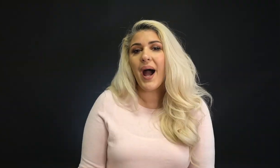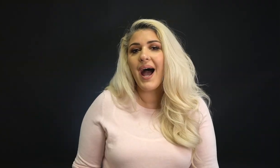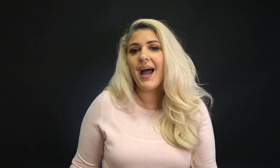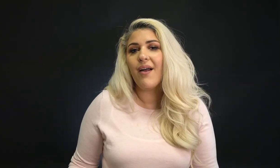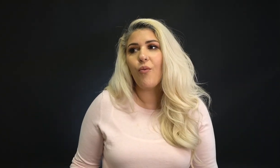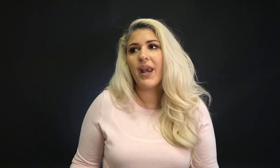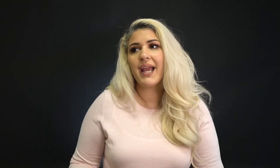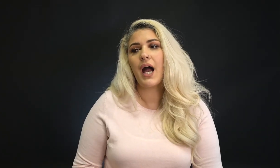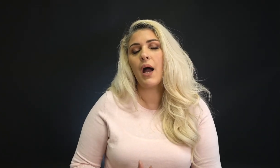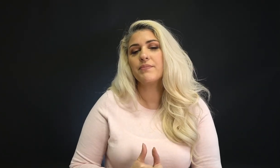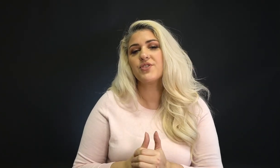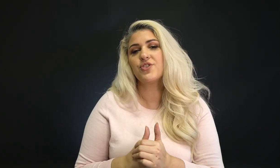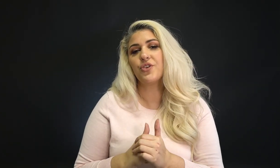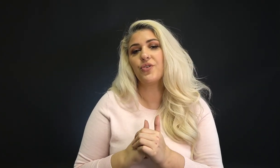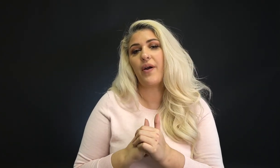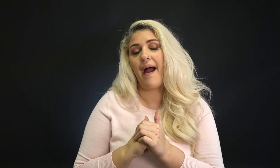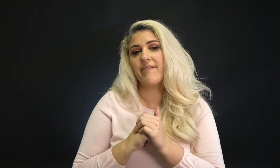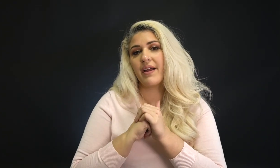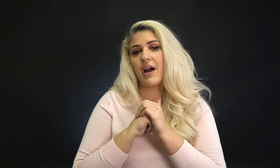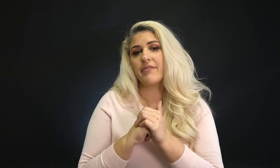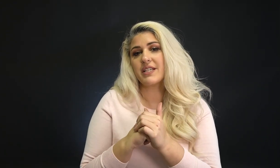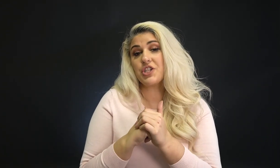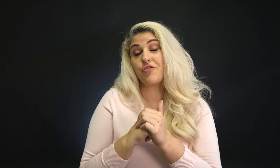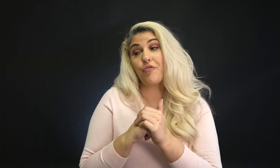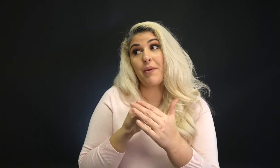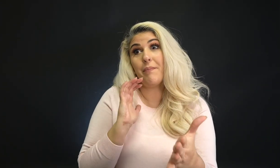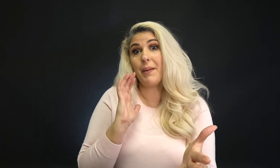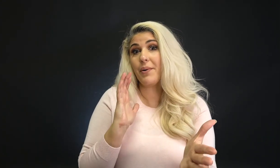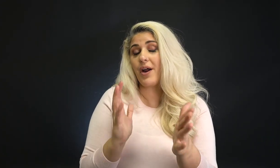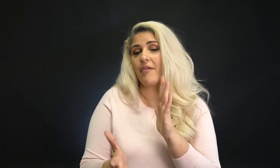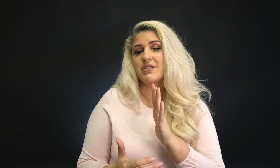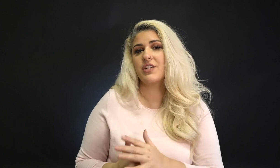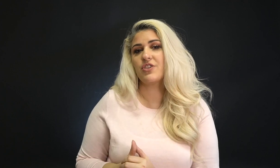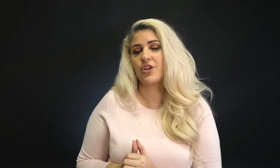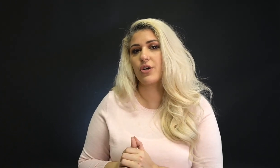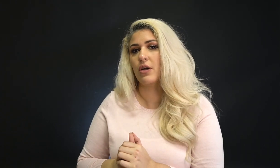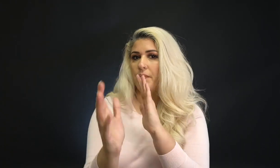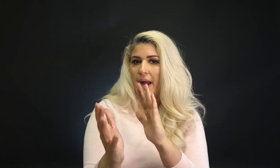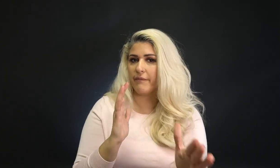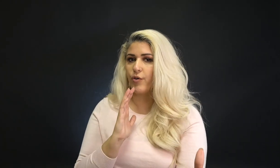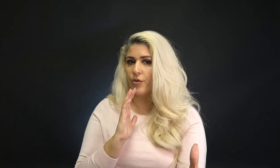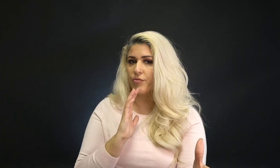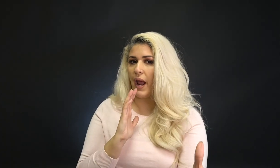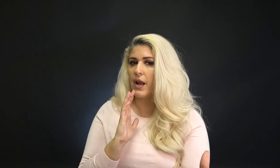But when it comes to having a conversation, remember, conversations are back and forth, right?